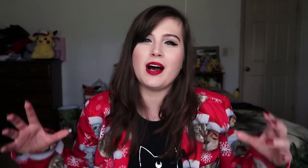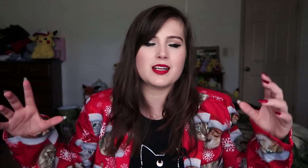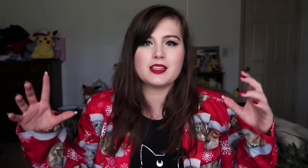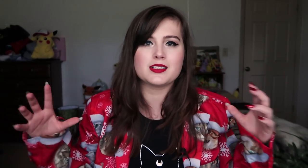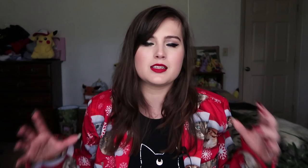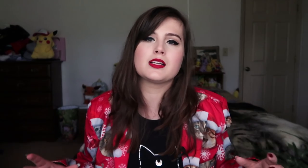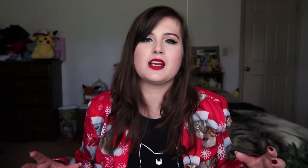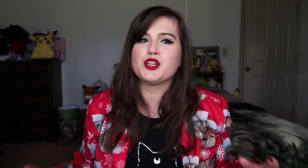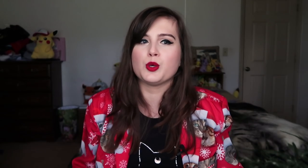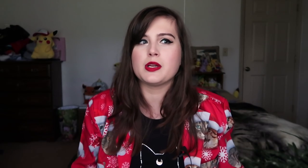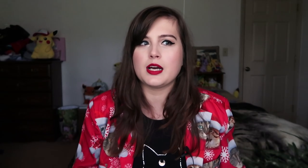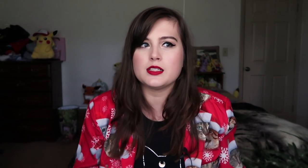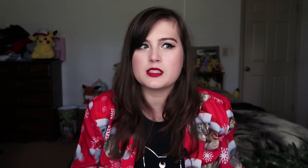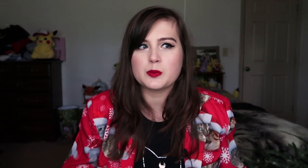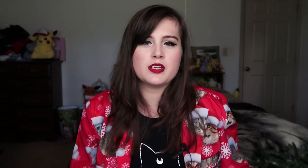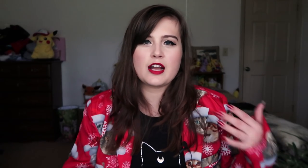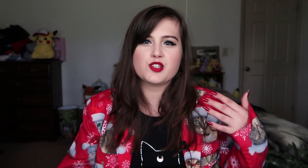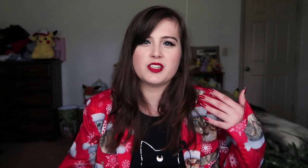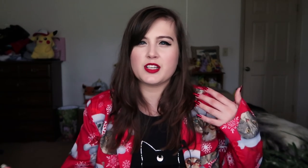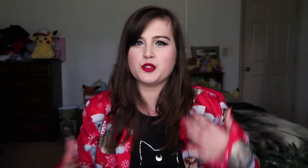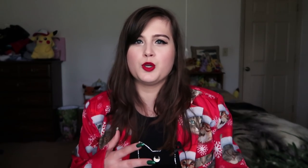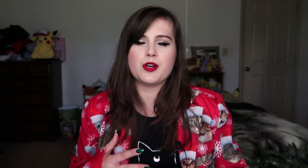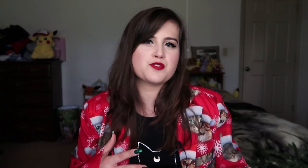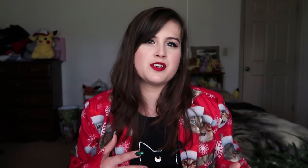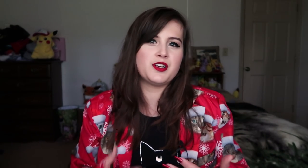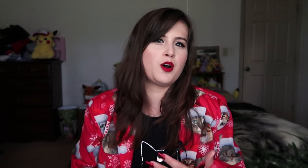as I like to think that I do because connection is like a two-way street, you know?